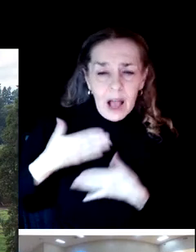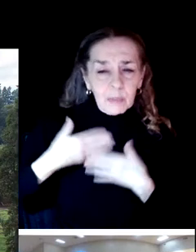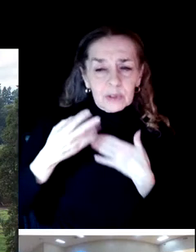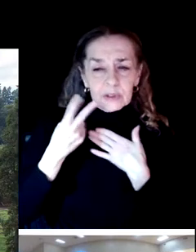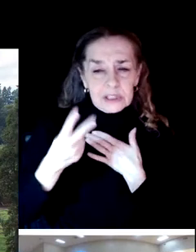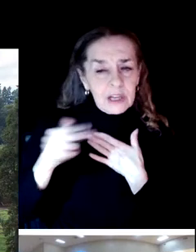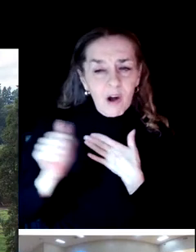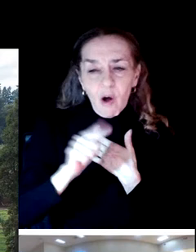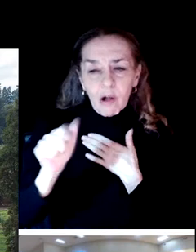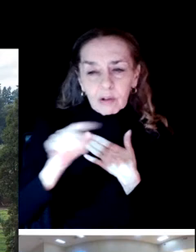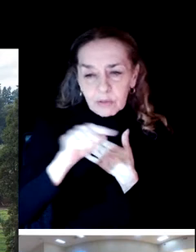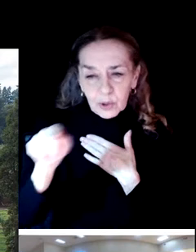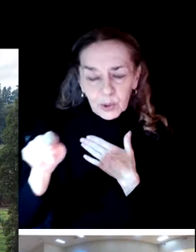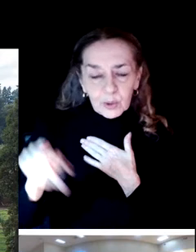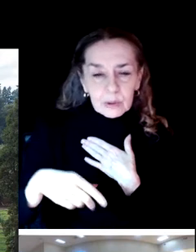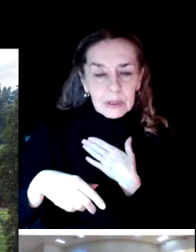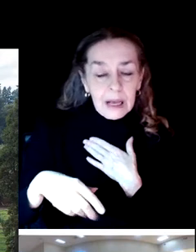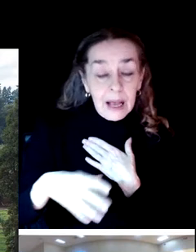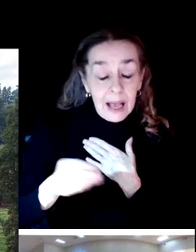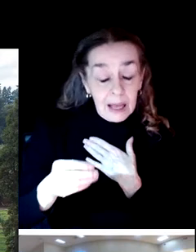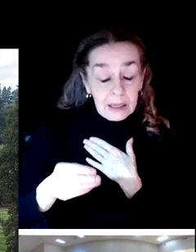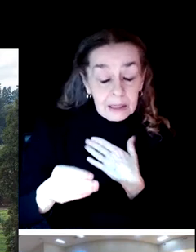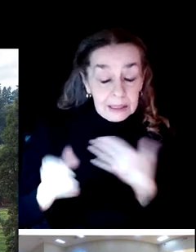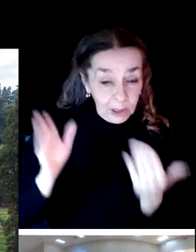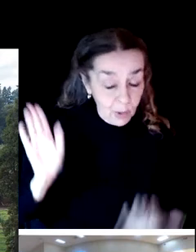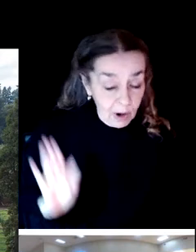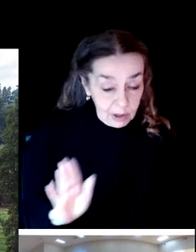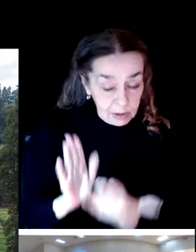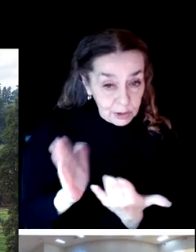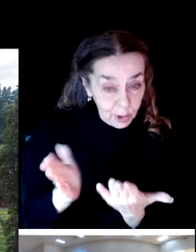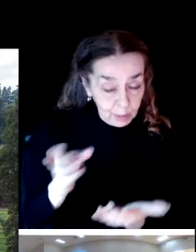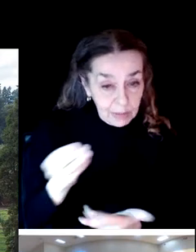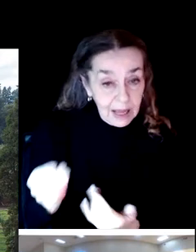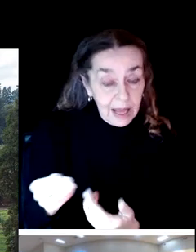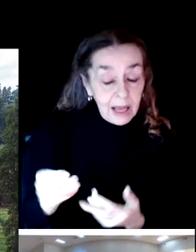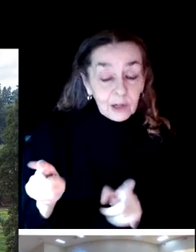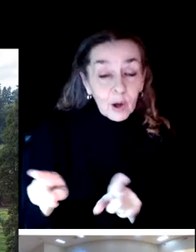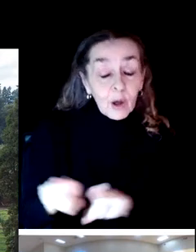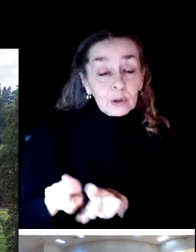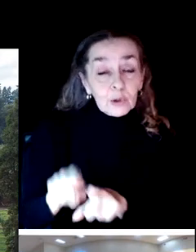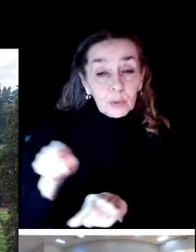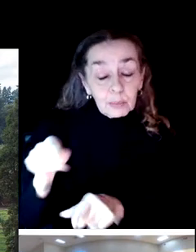And special welcome to all those that have chosen to join us virtually tonight.